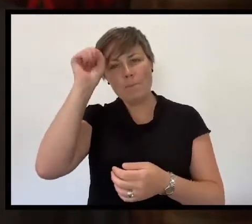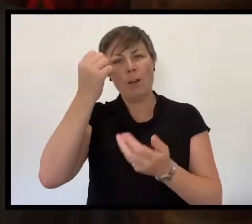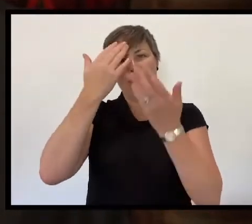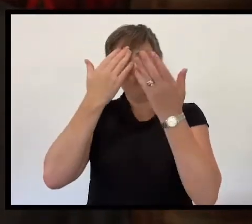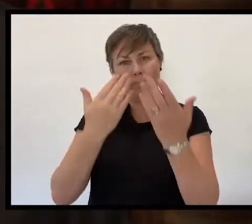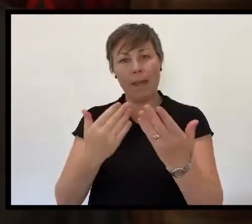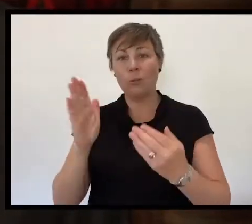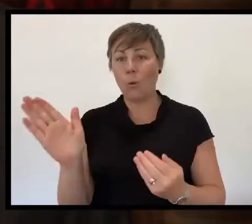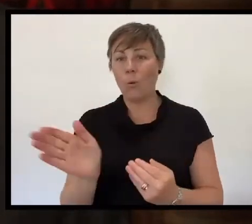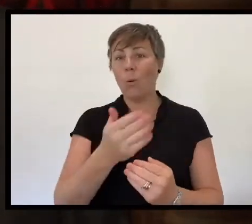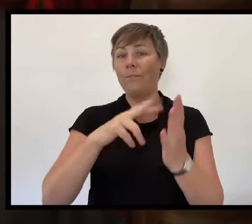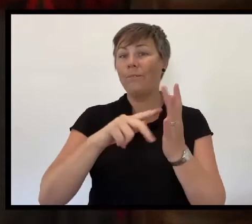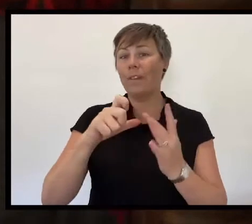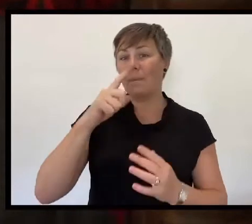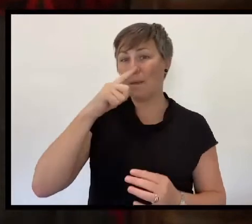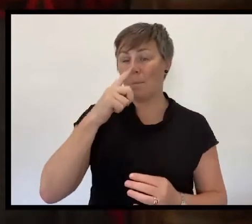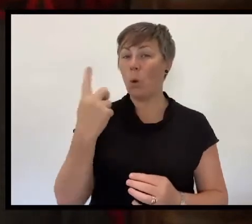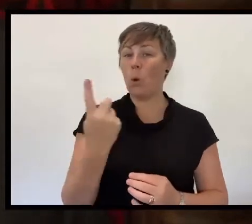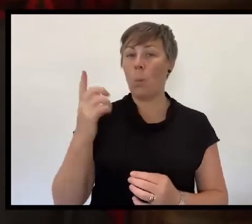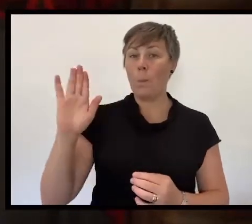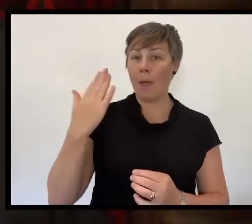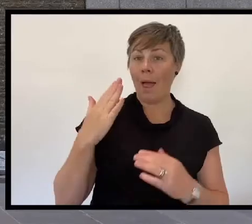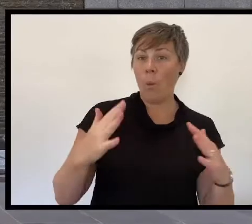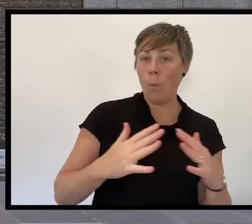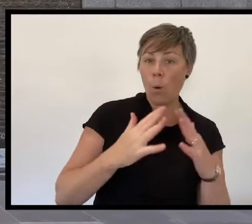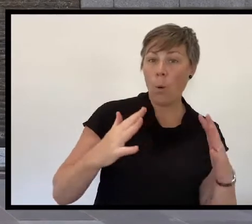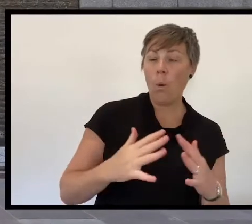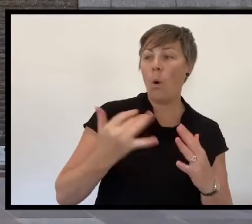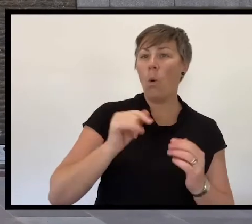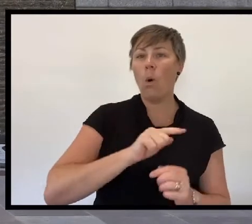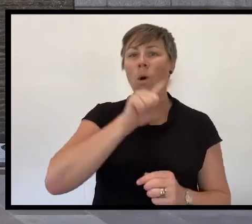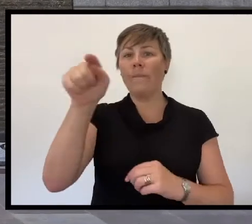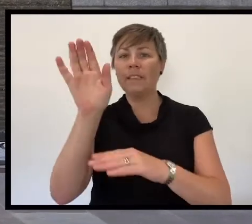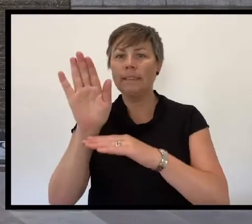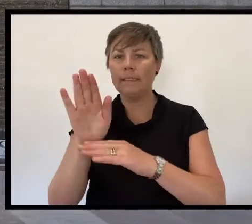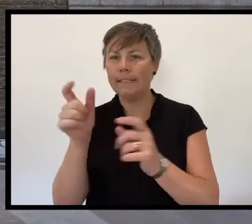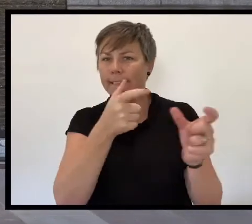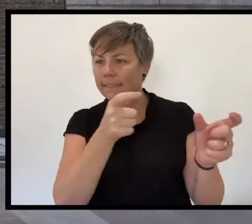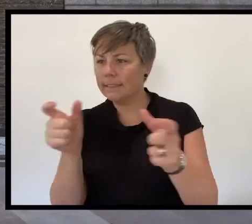and Australians who have served in war, peace-making and peacekeeping.